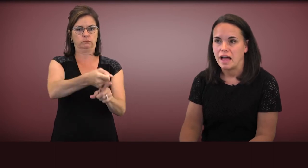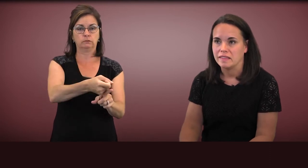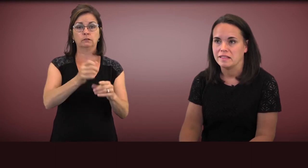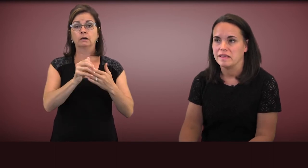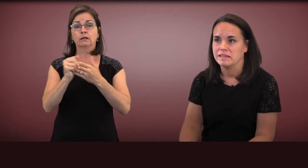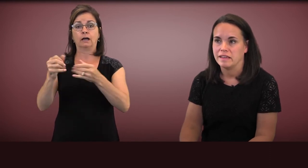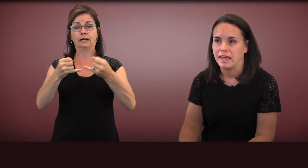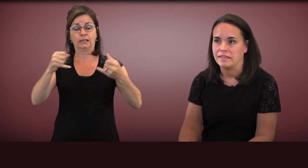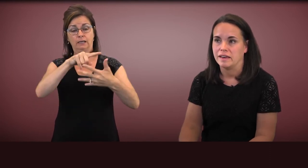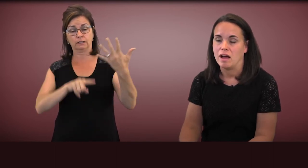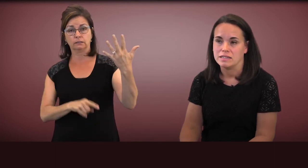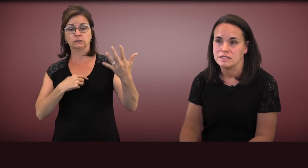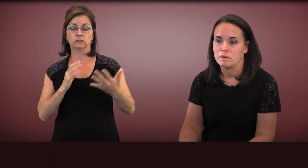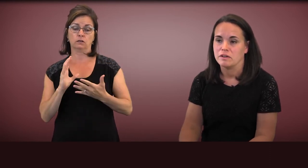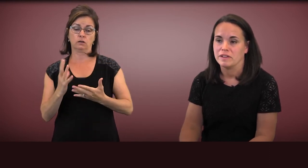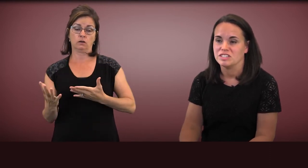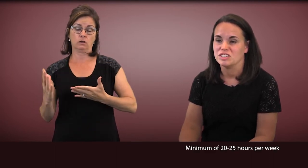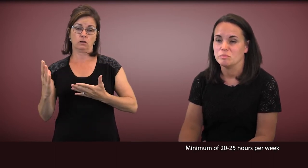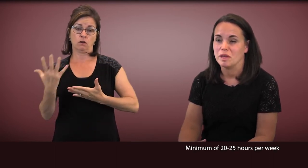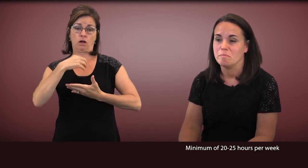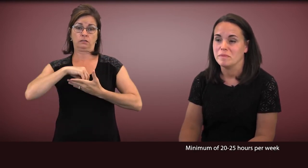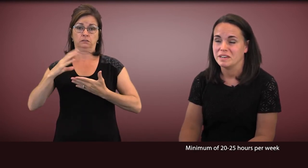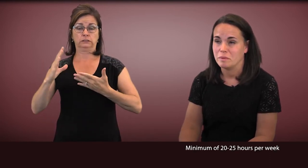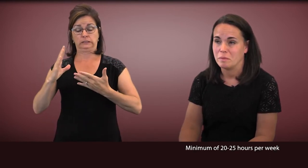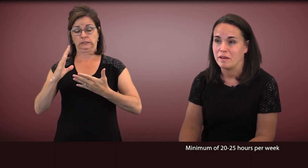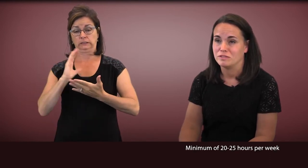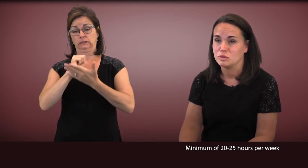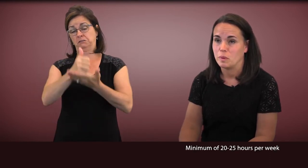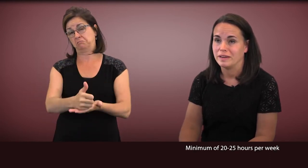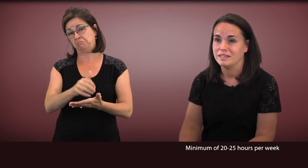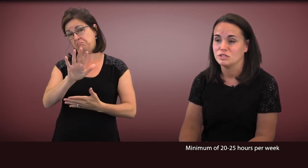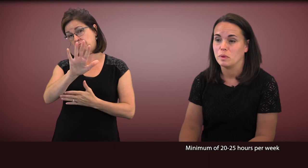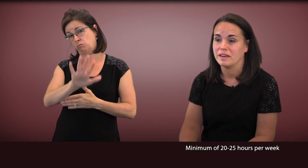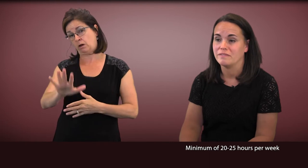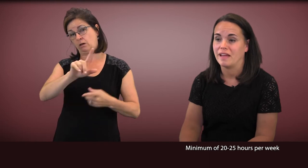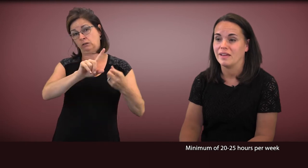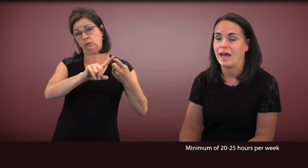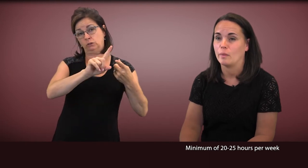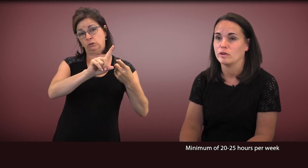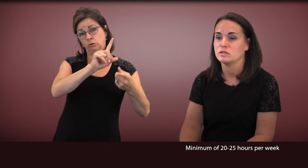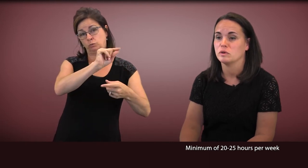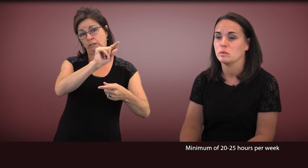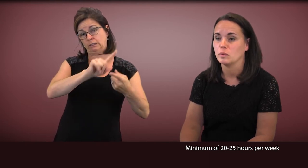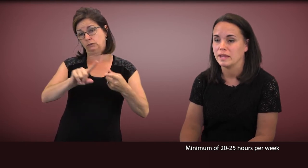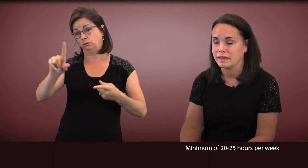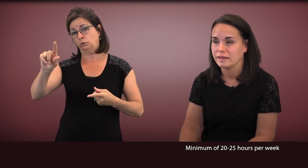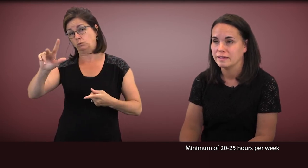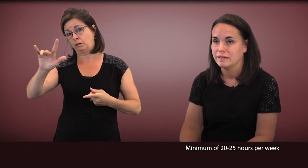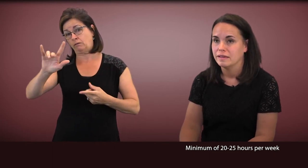The guidelines indicate that autism intervention should be a minimum of 20 to 25 hours per week